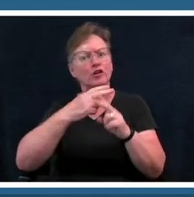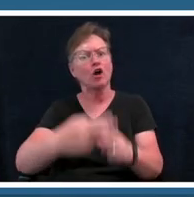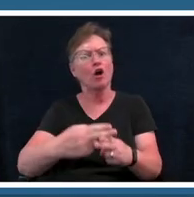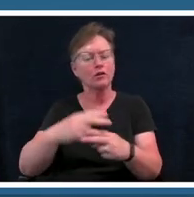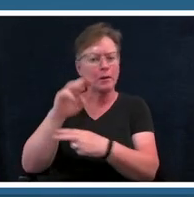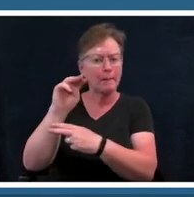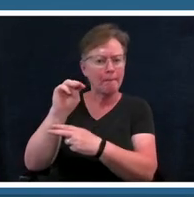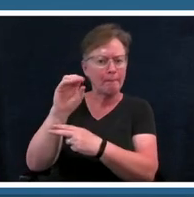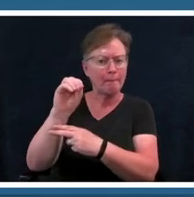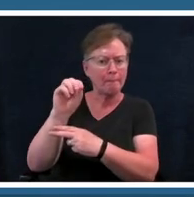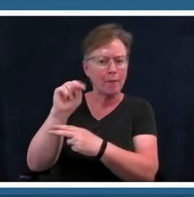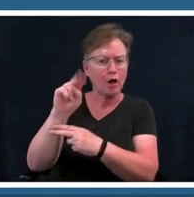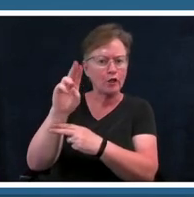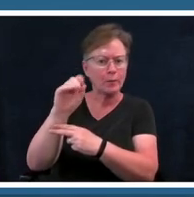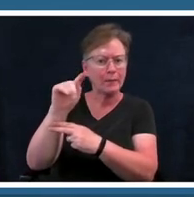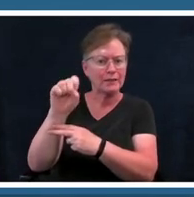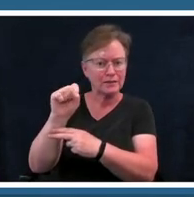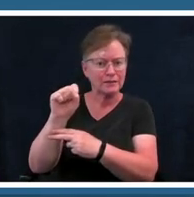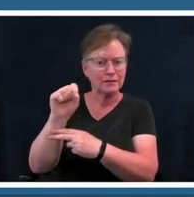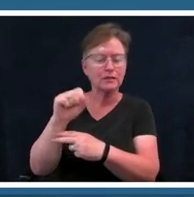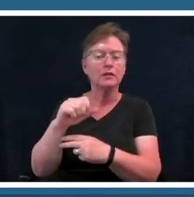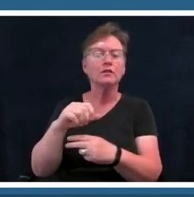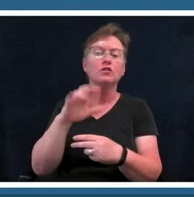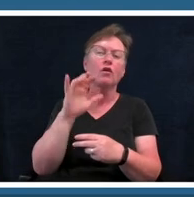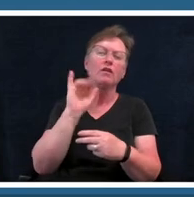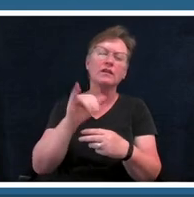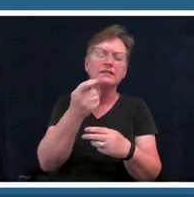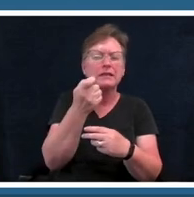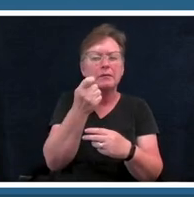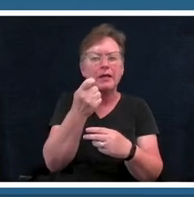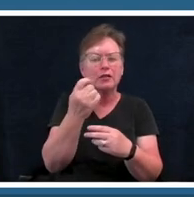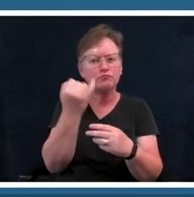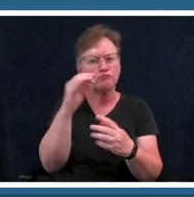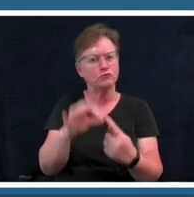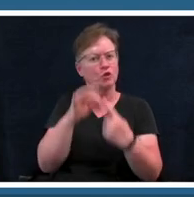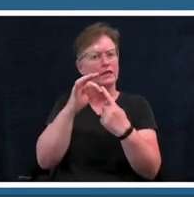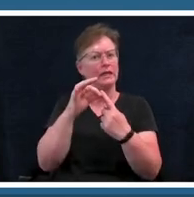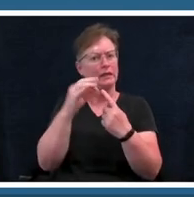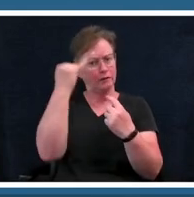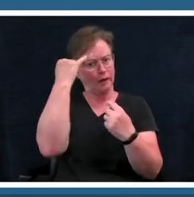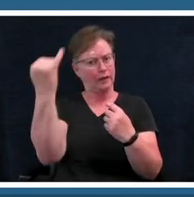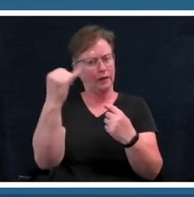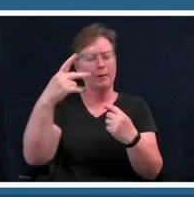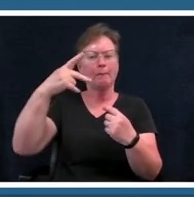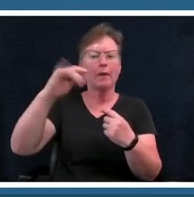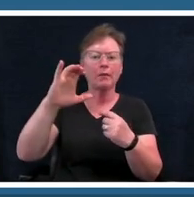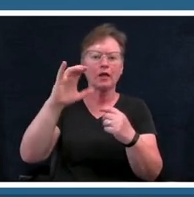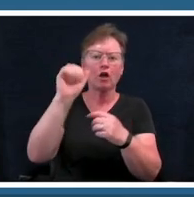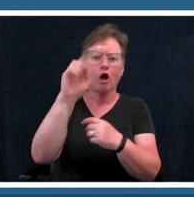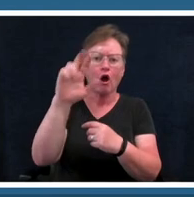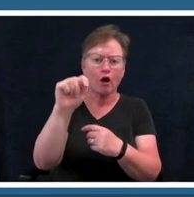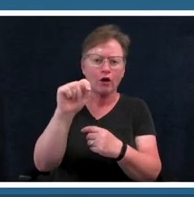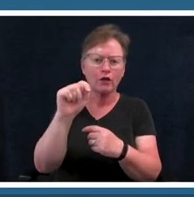idea of public art because these pieces are created in